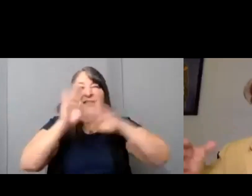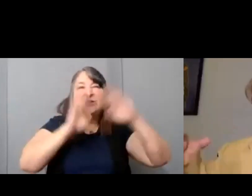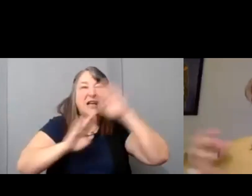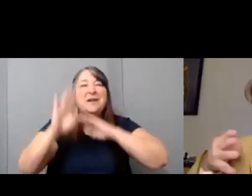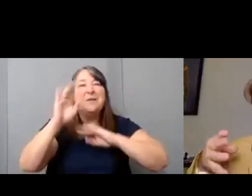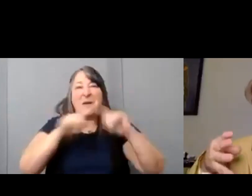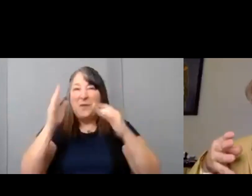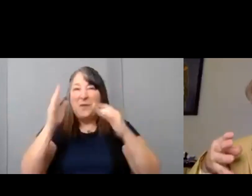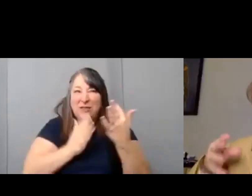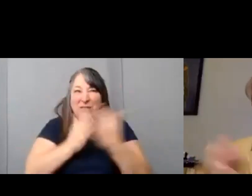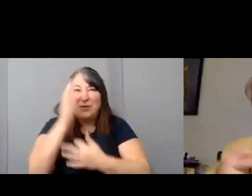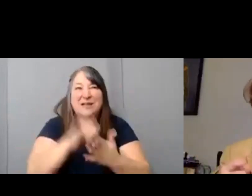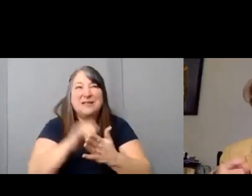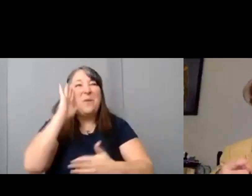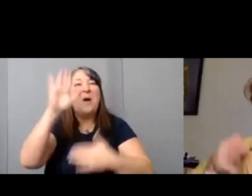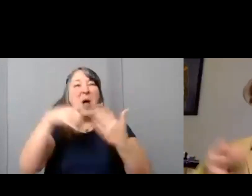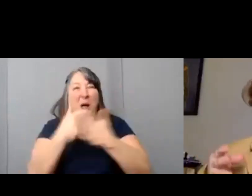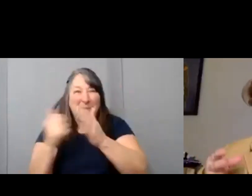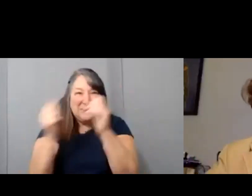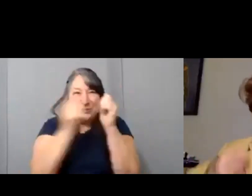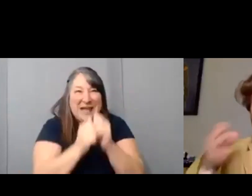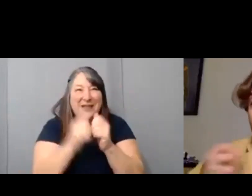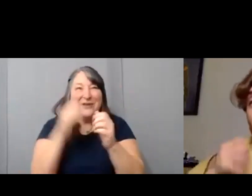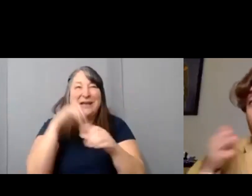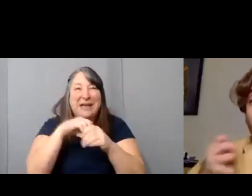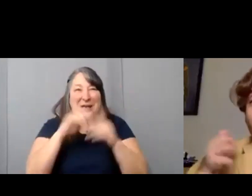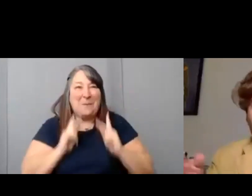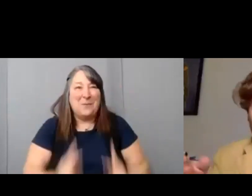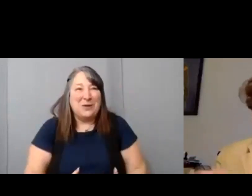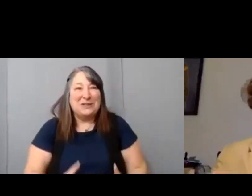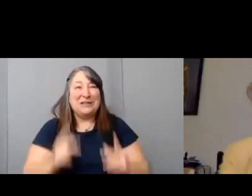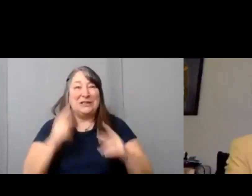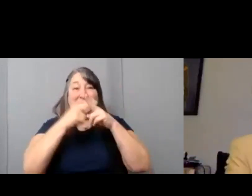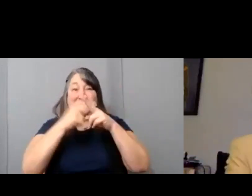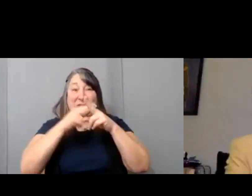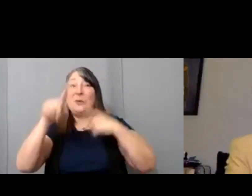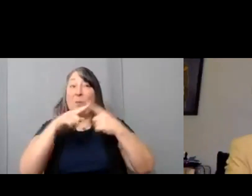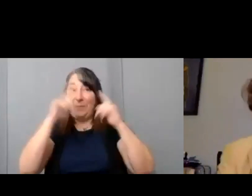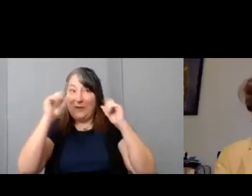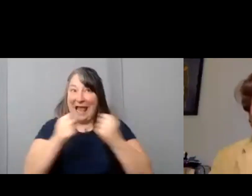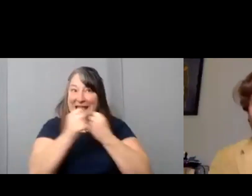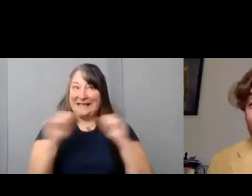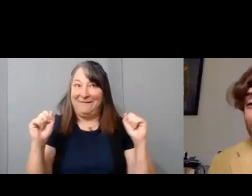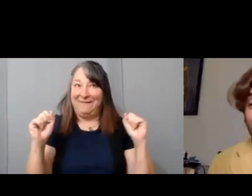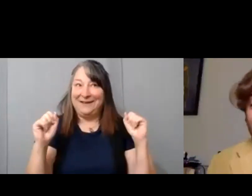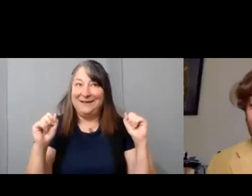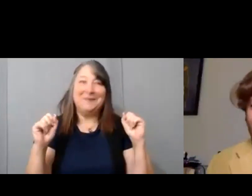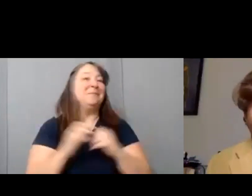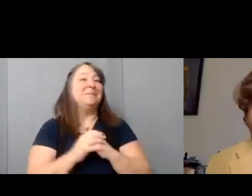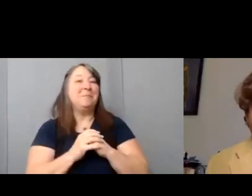we're all going to be together in person soon once we can safely. But I I really need to give